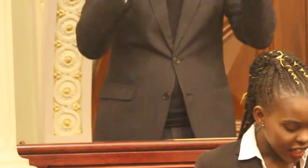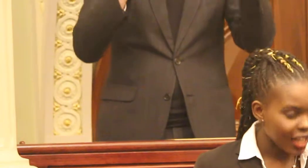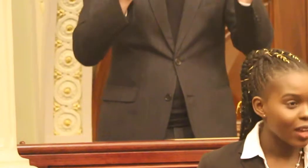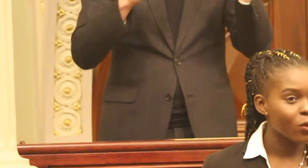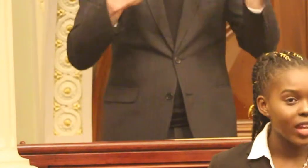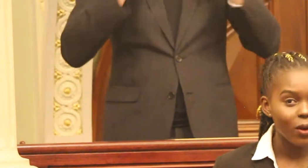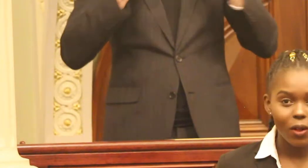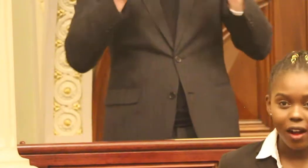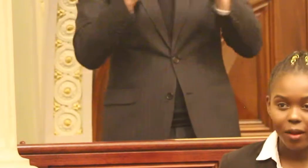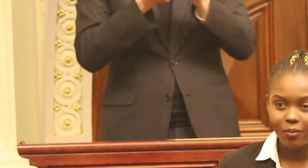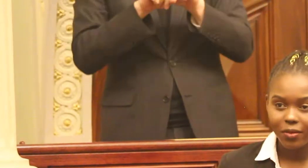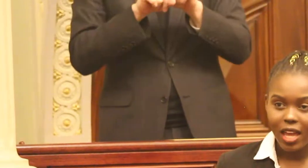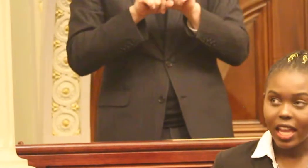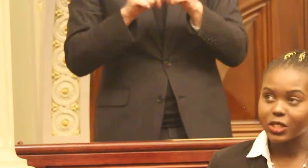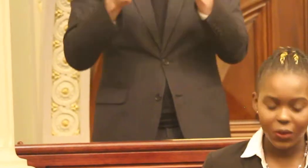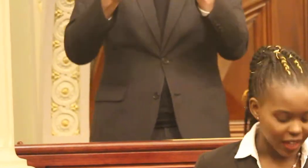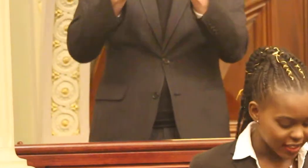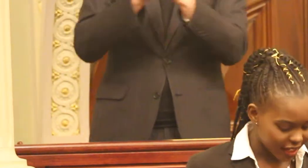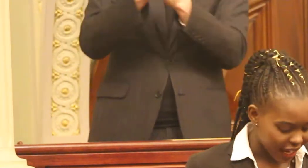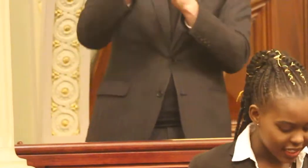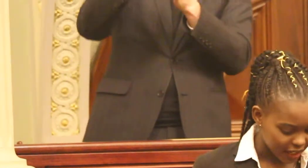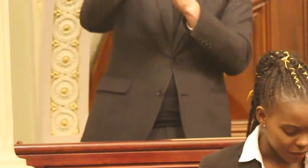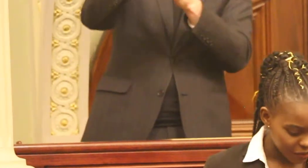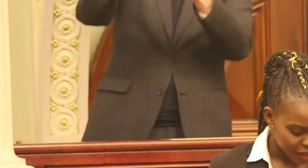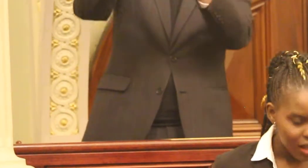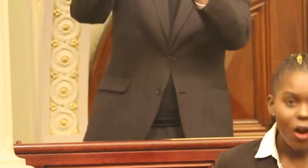Yet here we all are, in 2018.